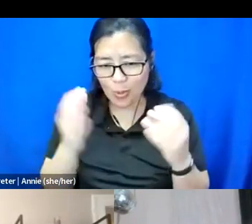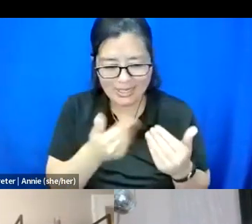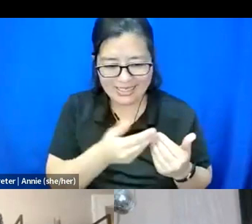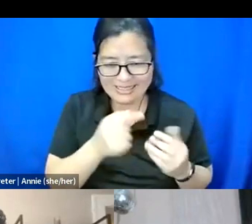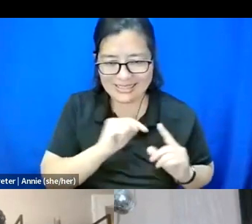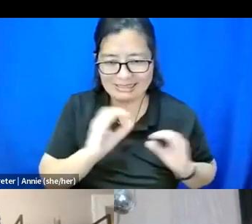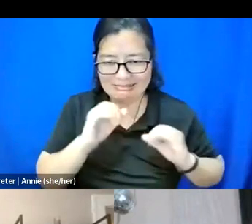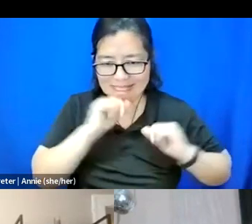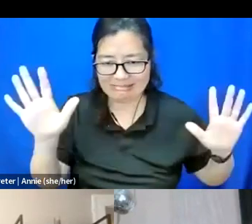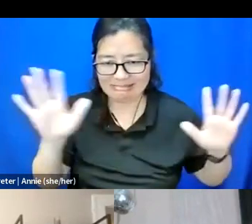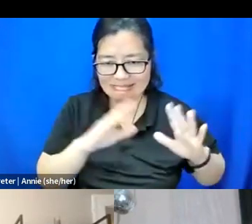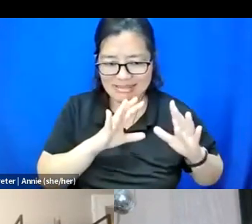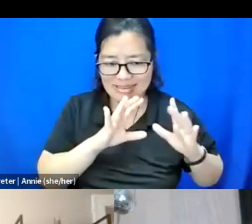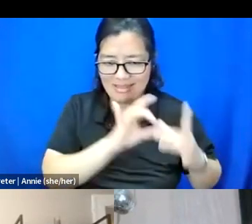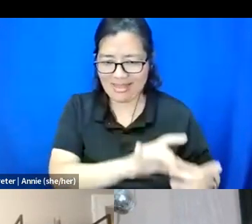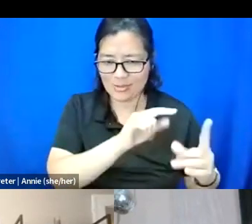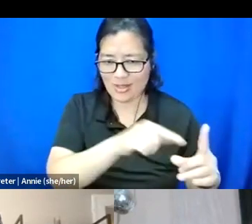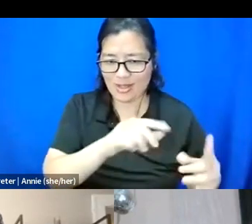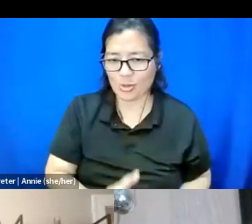So I'm just going to say that just out the gate.